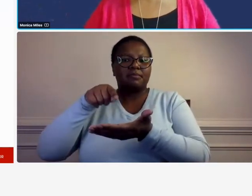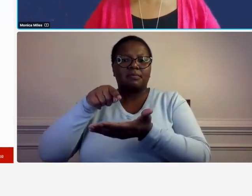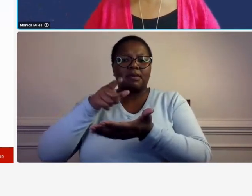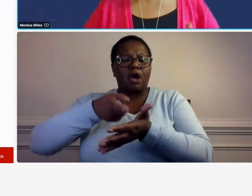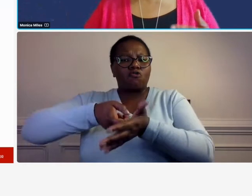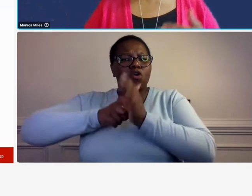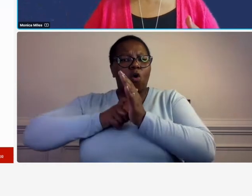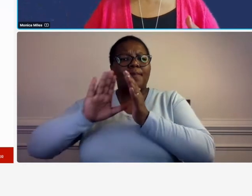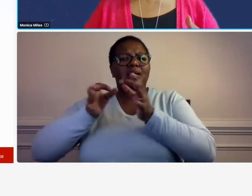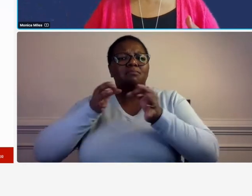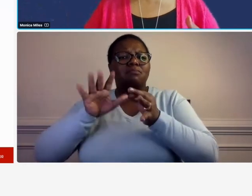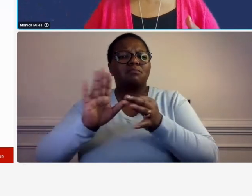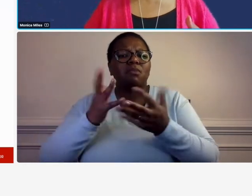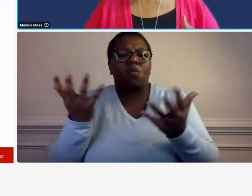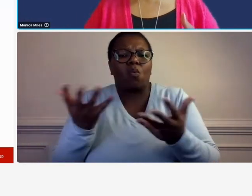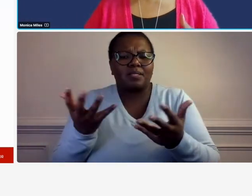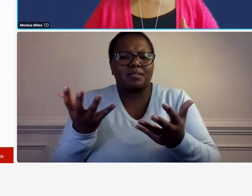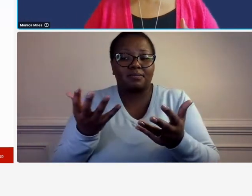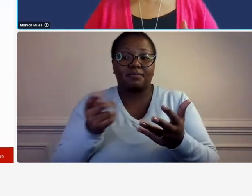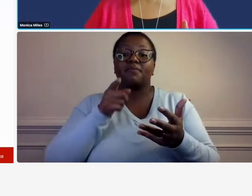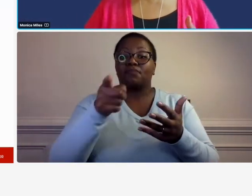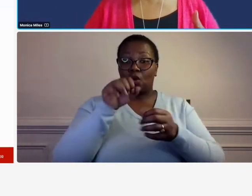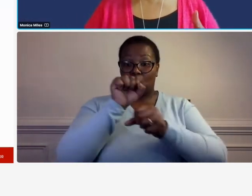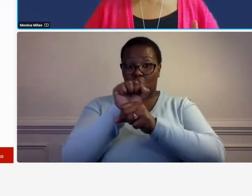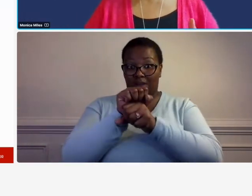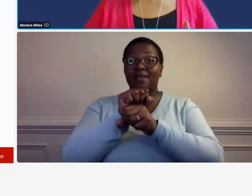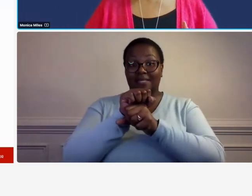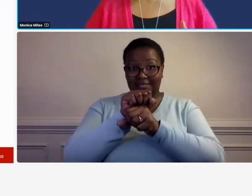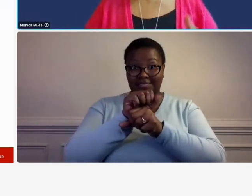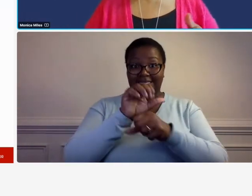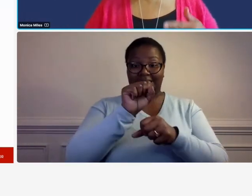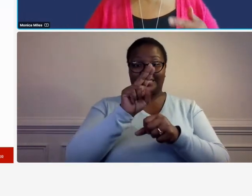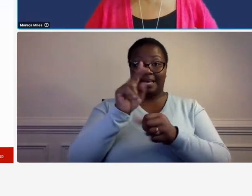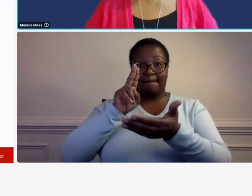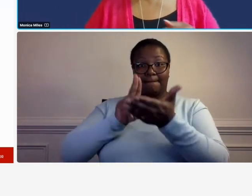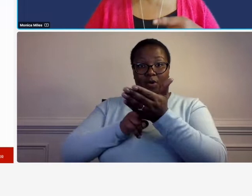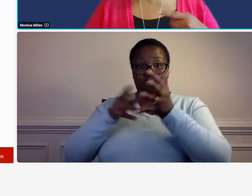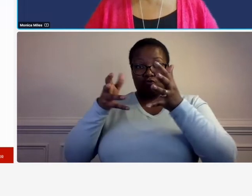working at a sub-consult as a sub-consultant on a federal-aid contract you're subject to these same